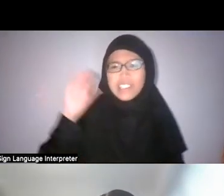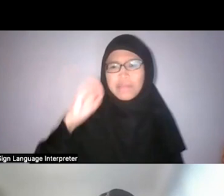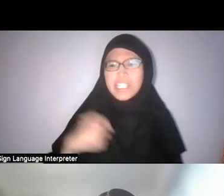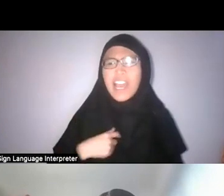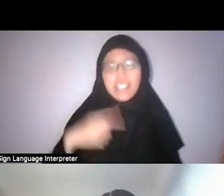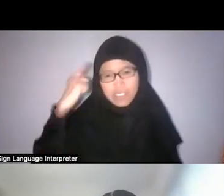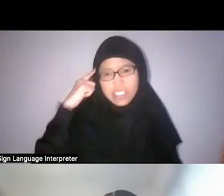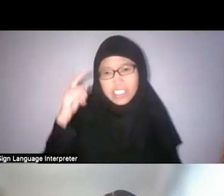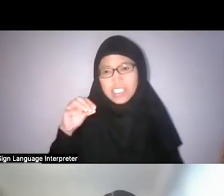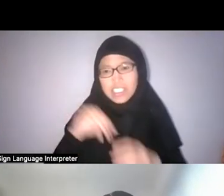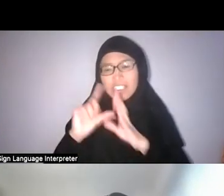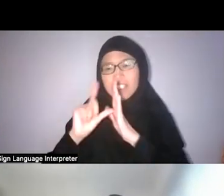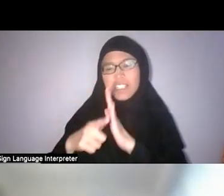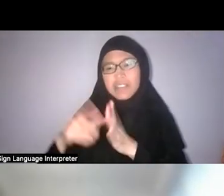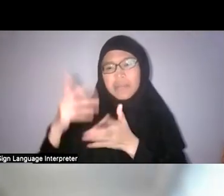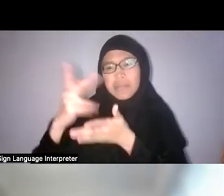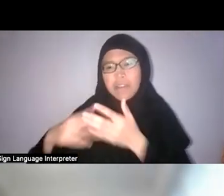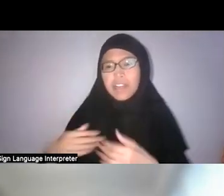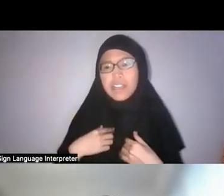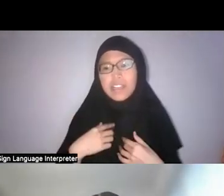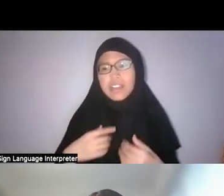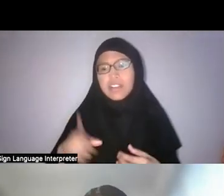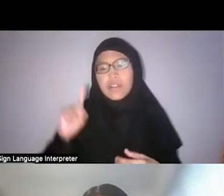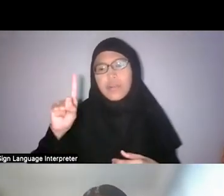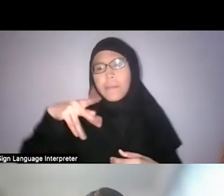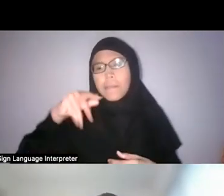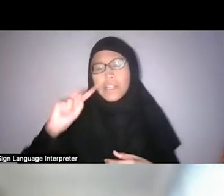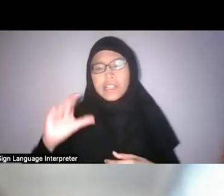in the later segment there was like one panel on land reclamation and I was like…